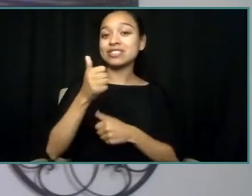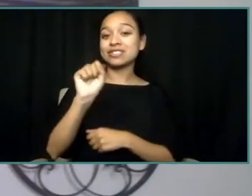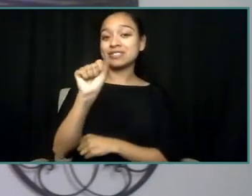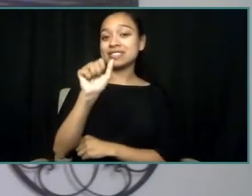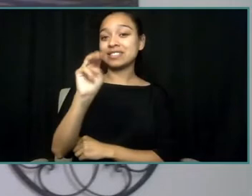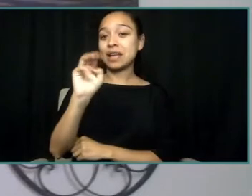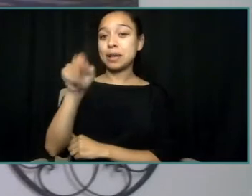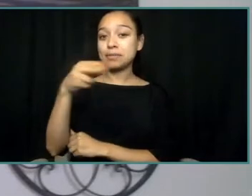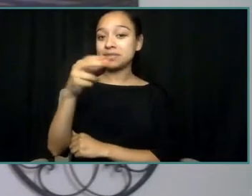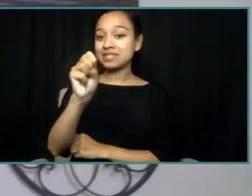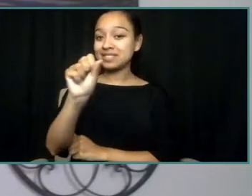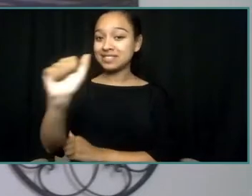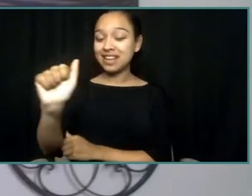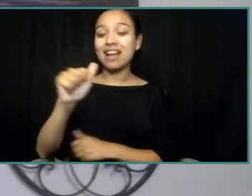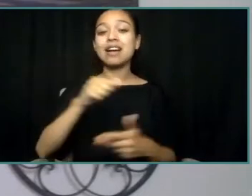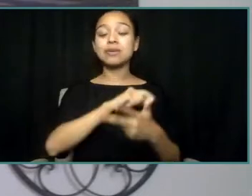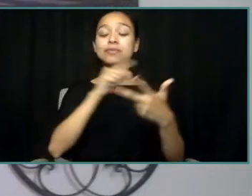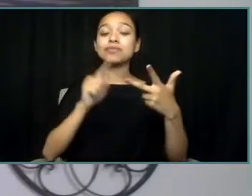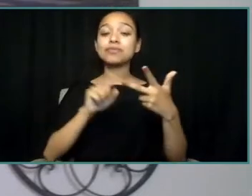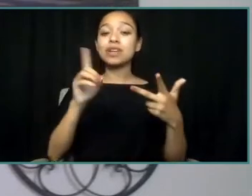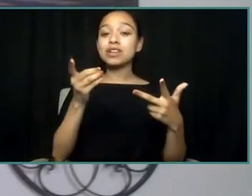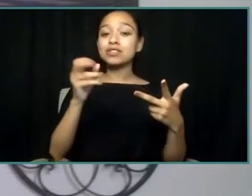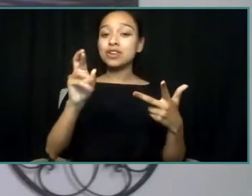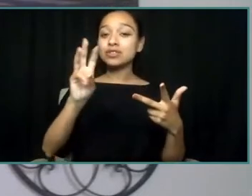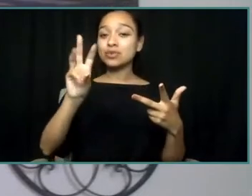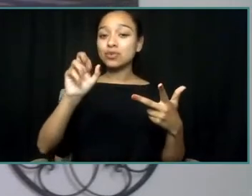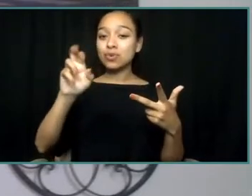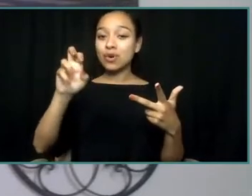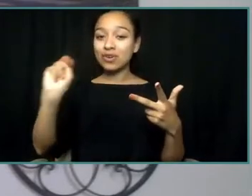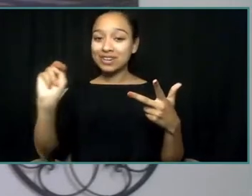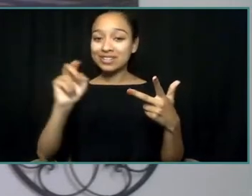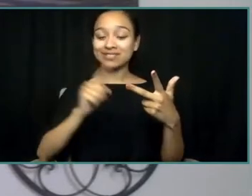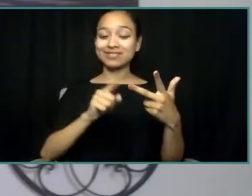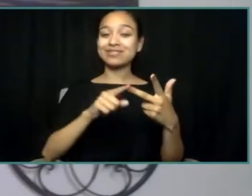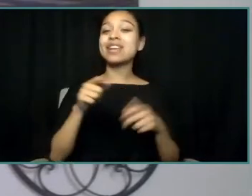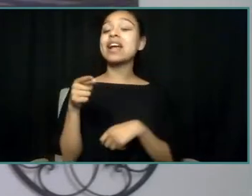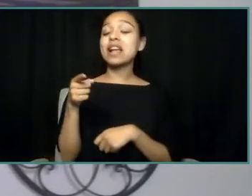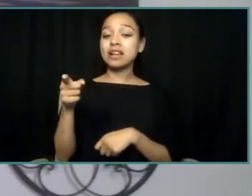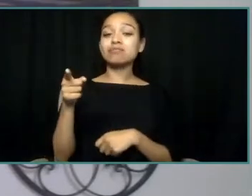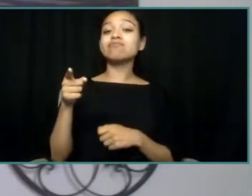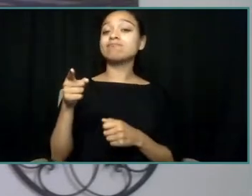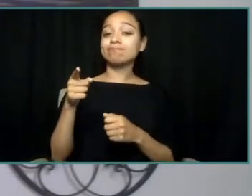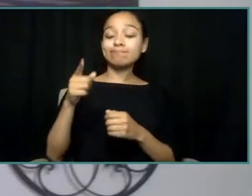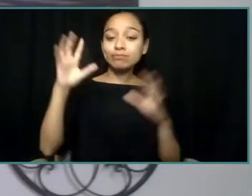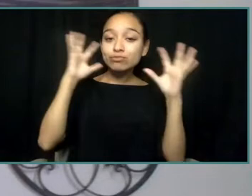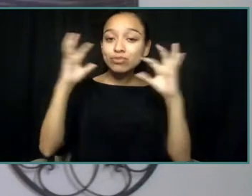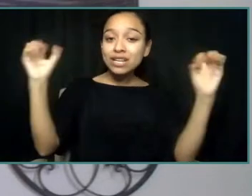President of the American Academy of Child and Adolescent Psychiatry, Dr. Linda Henderson-Smith,